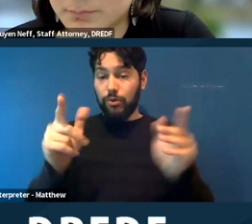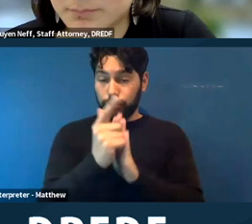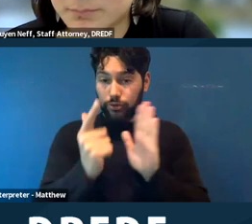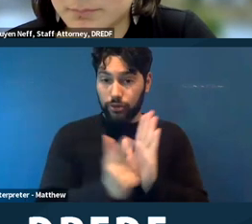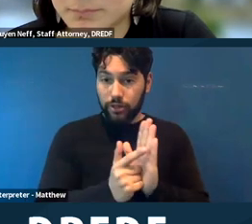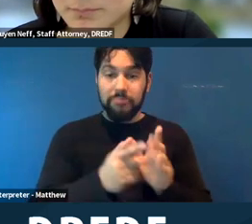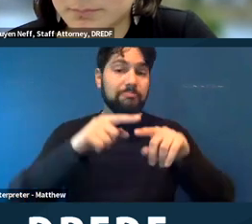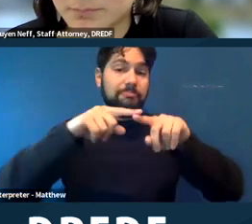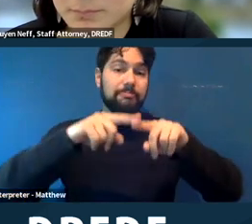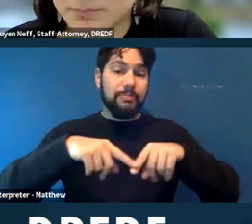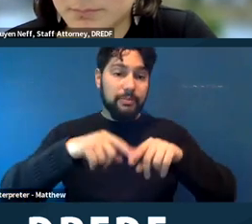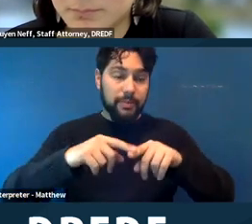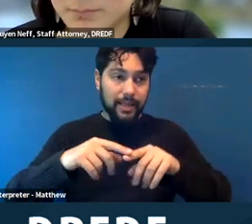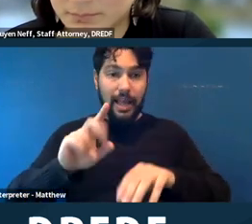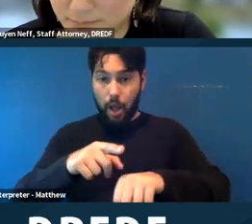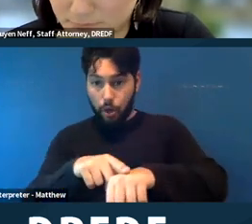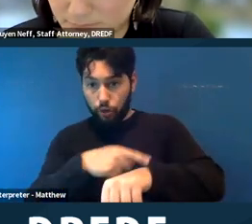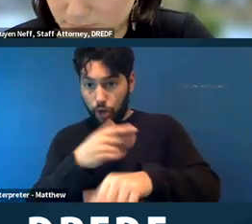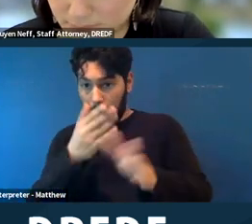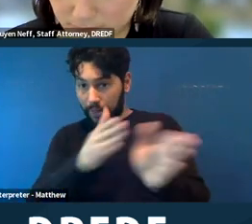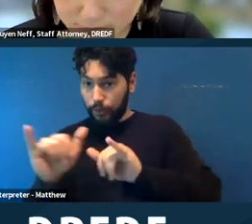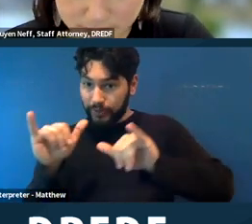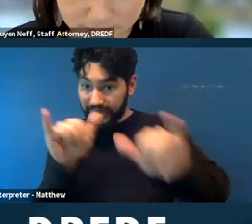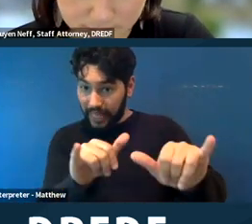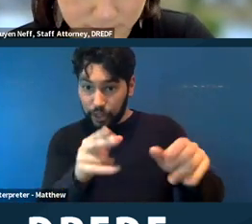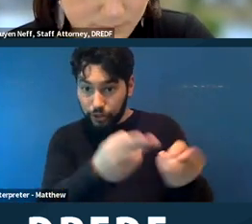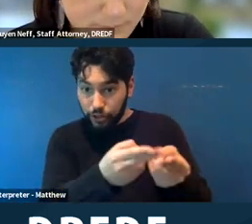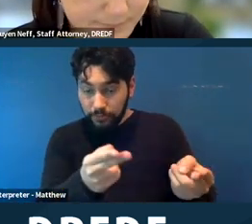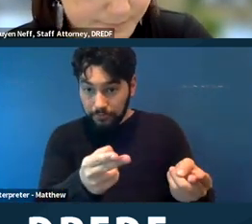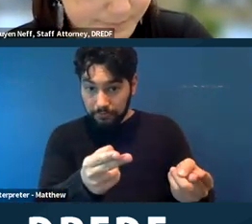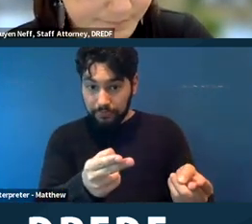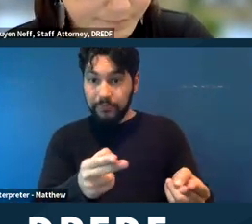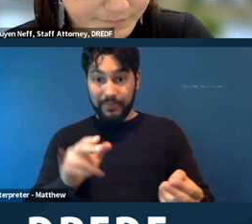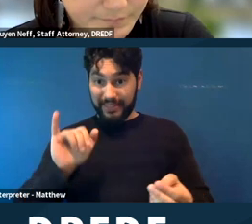you know, how long somebody intends to stay there, whether they treat it like their home,